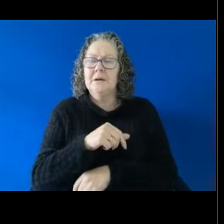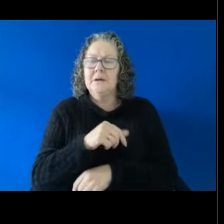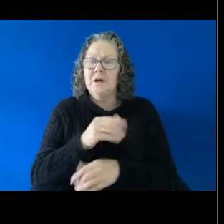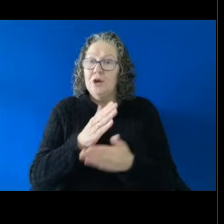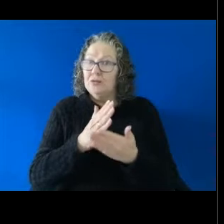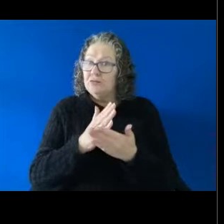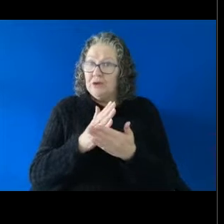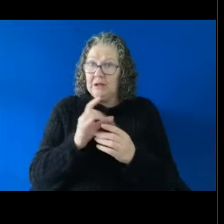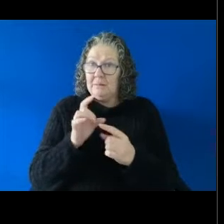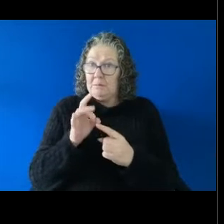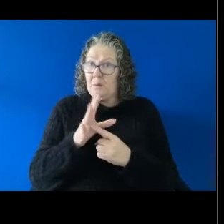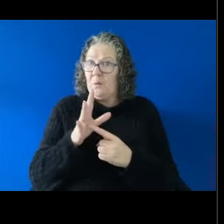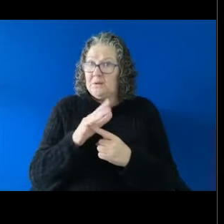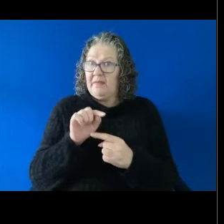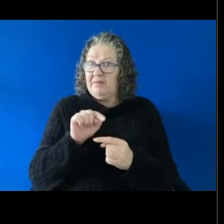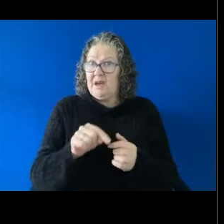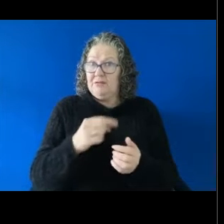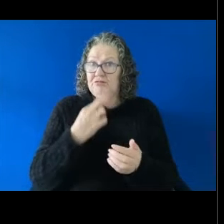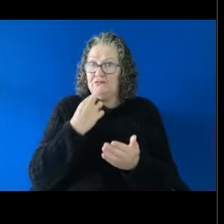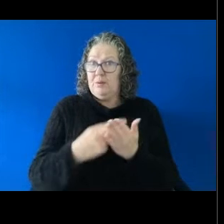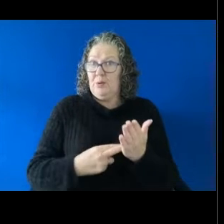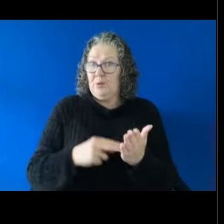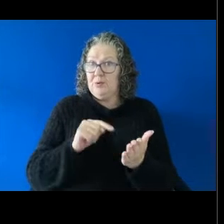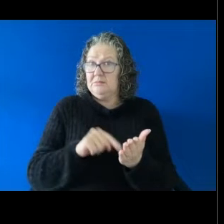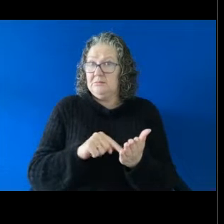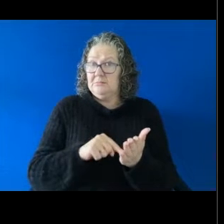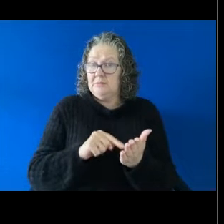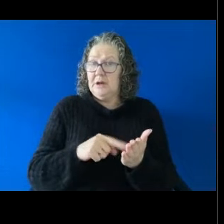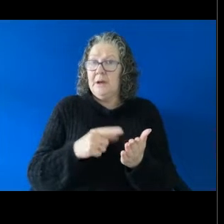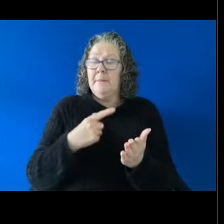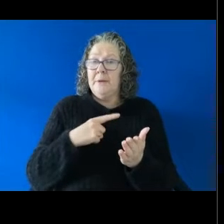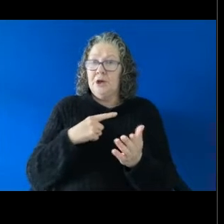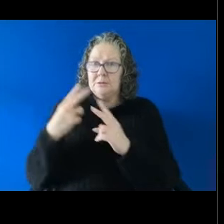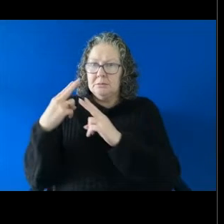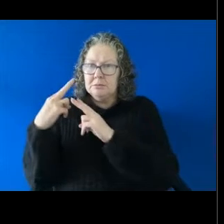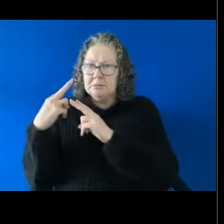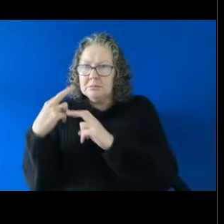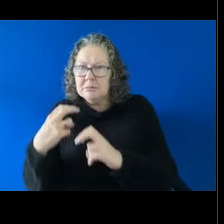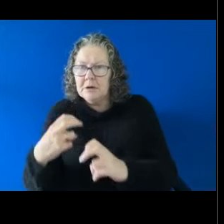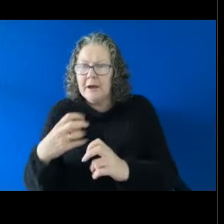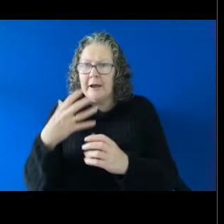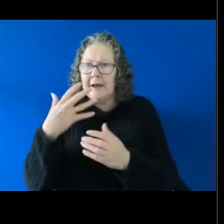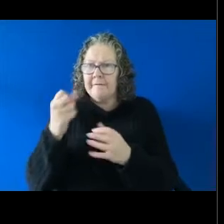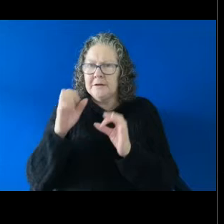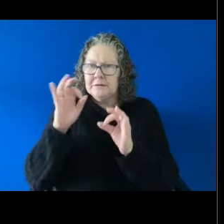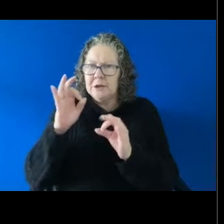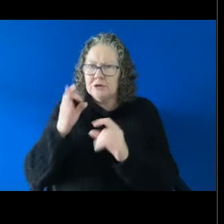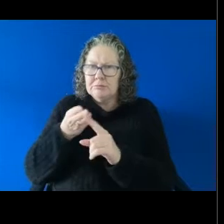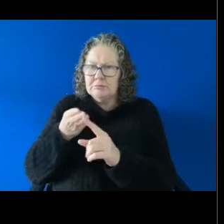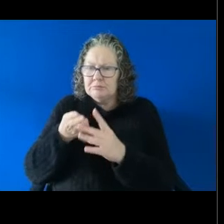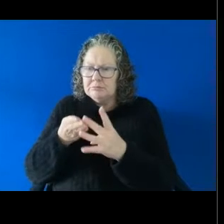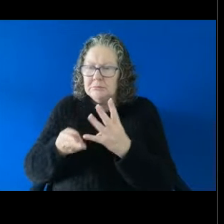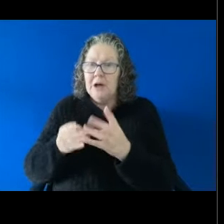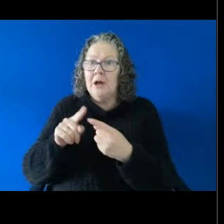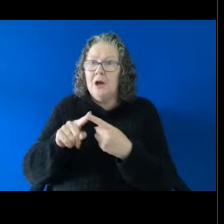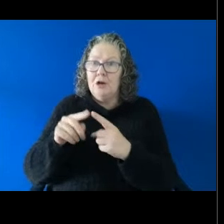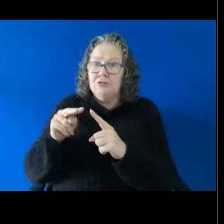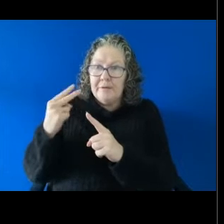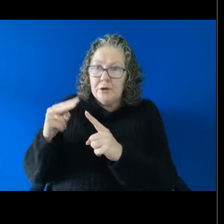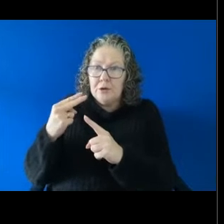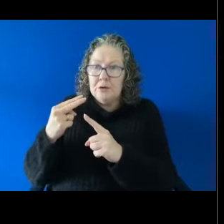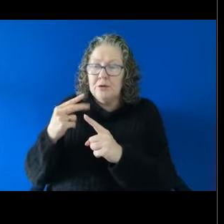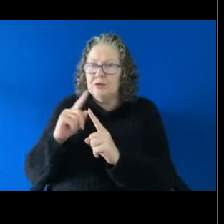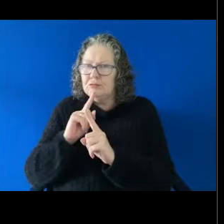area. The inquiries, terms of reference included reviewing and reporting on, among various factors,